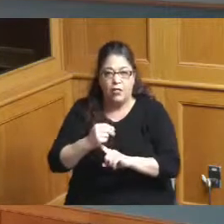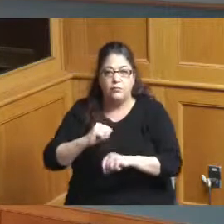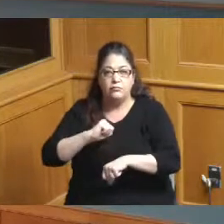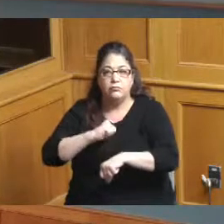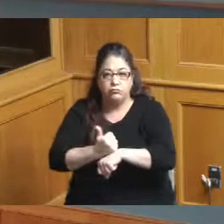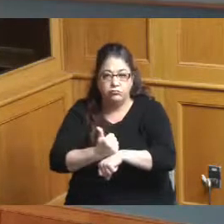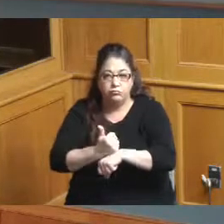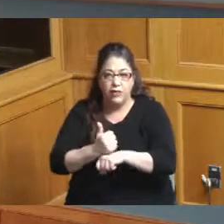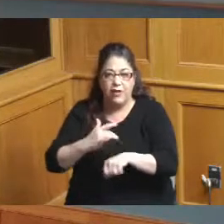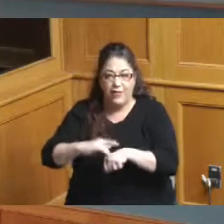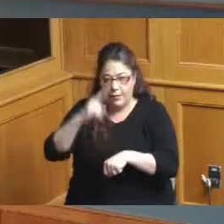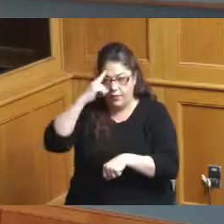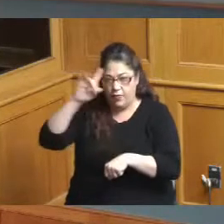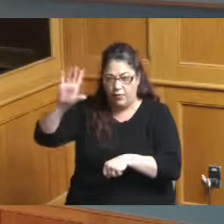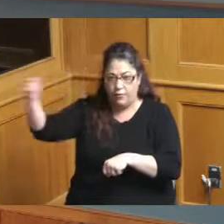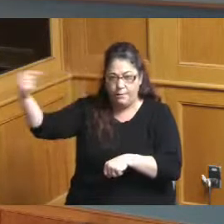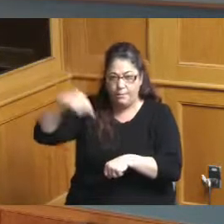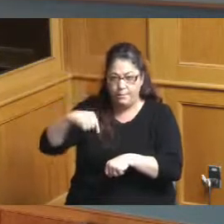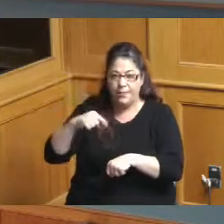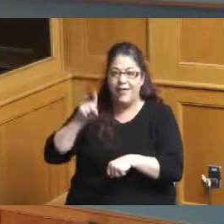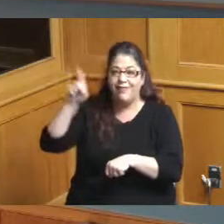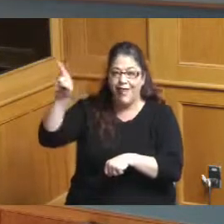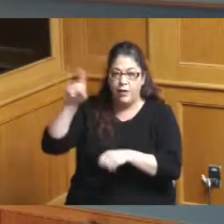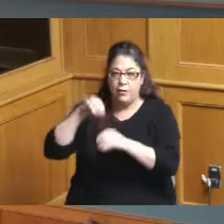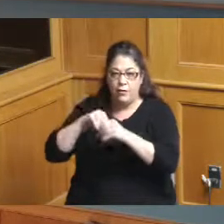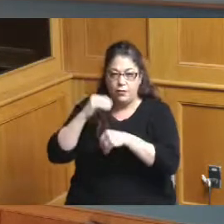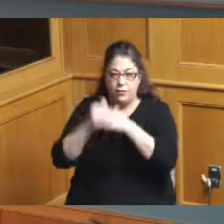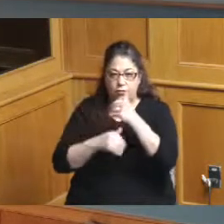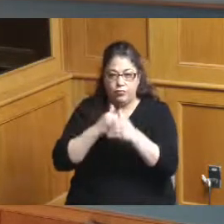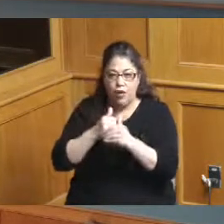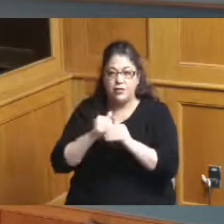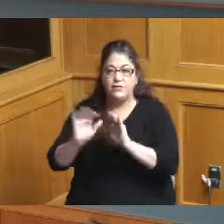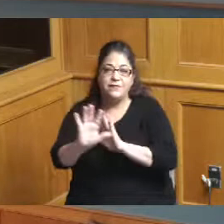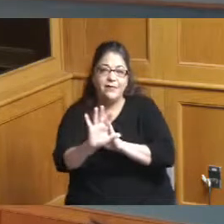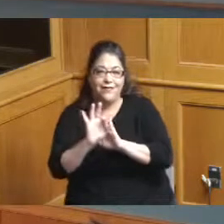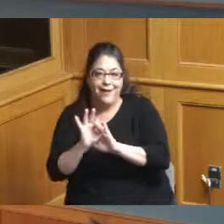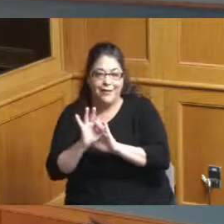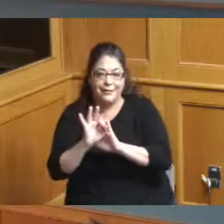so when they look at that because they're in the process of selecting who they want to be